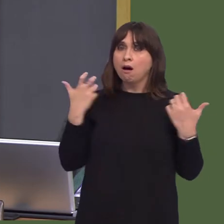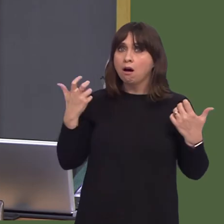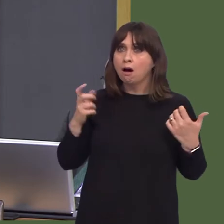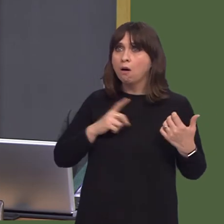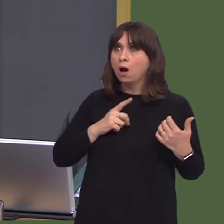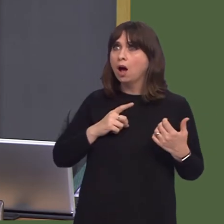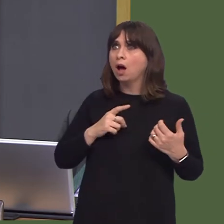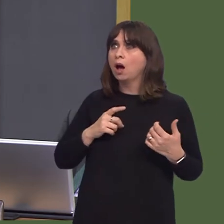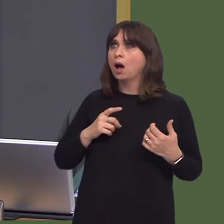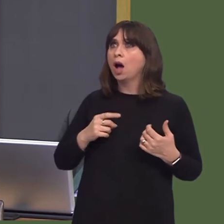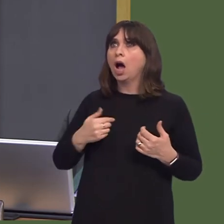OAQ51558 Carwyn Jones AM: The planning system plays